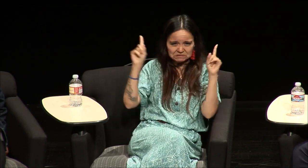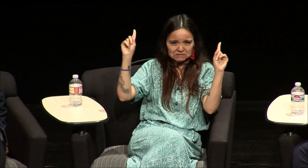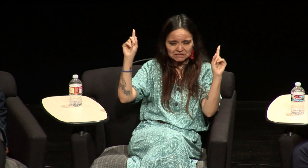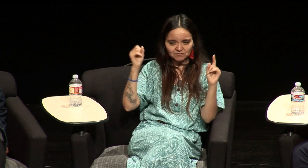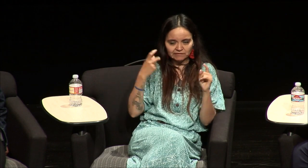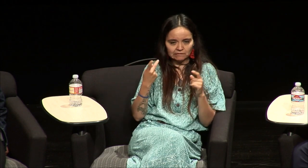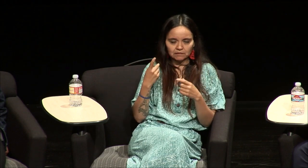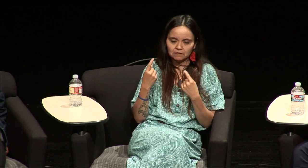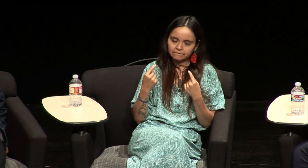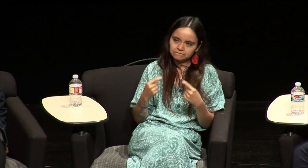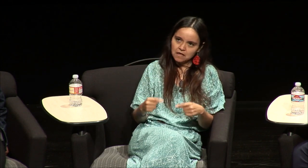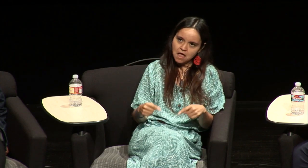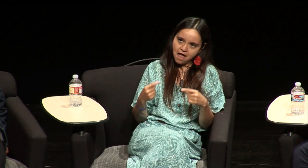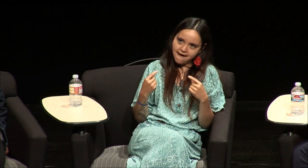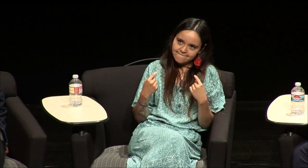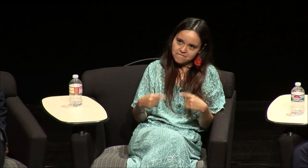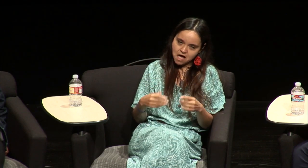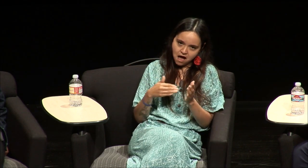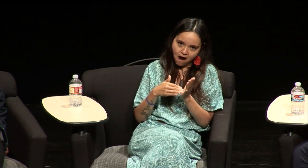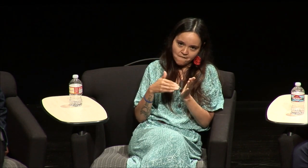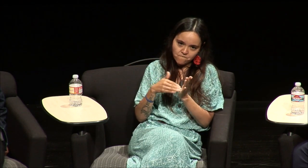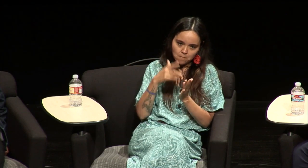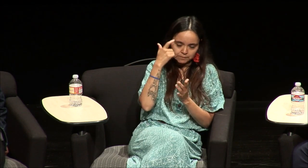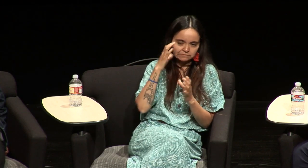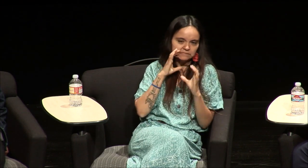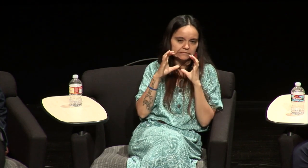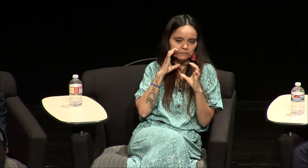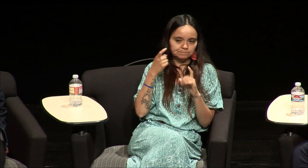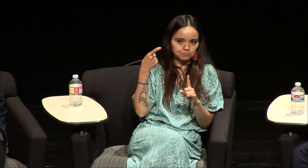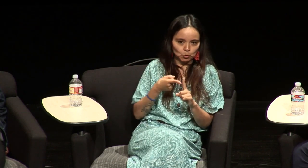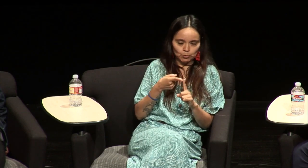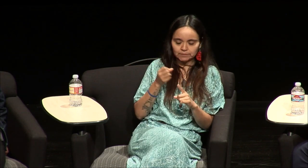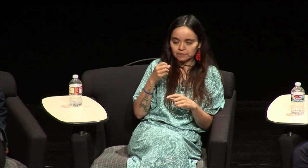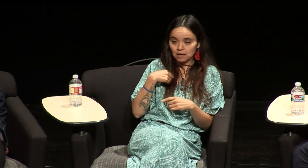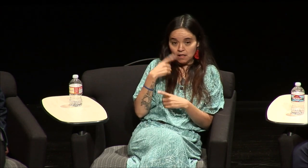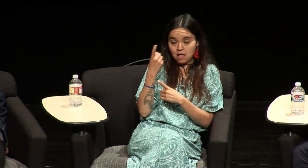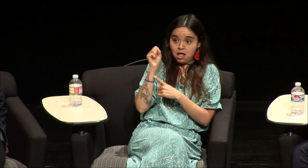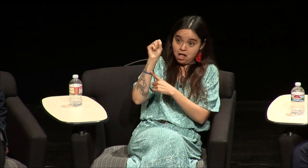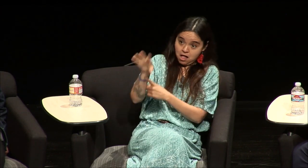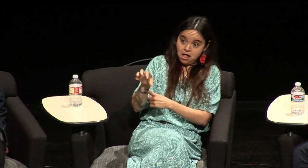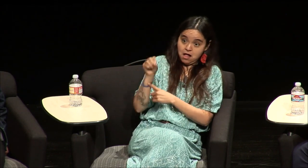relationship isn't worth it if you're just gonna lie to me and pretend like you understand me. We used to fight about that all the time about our